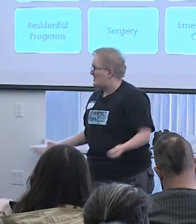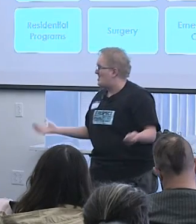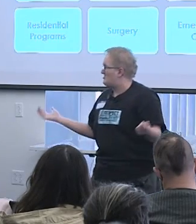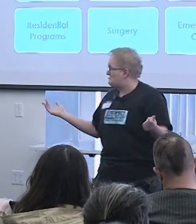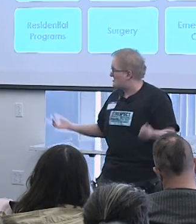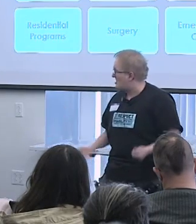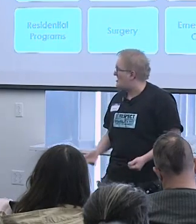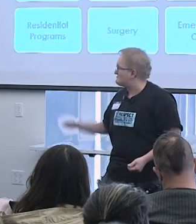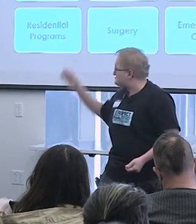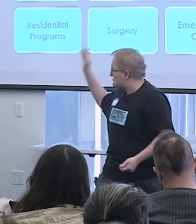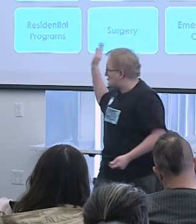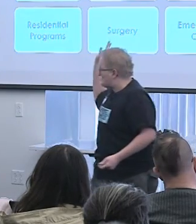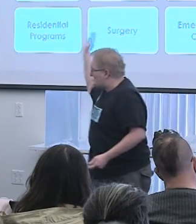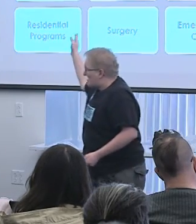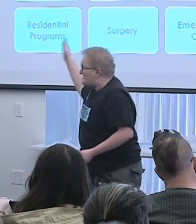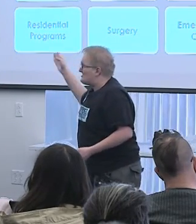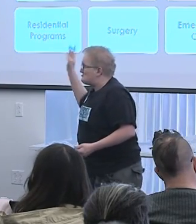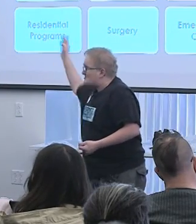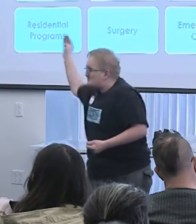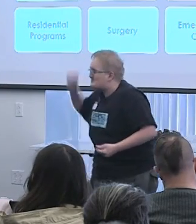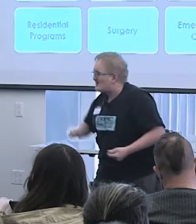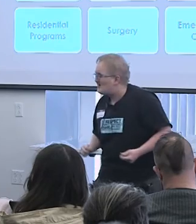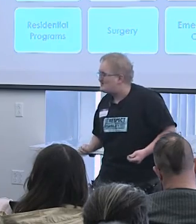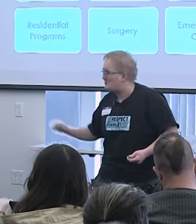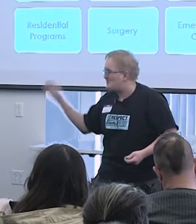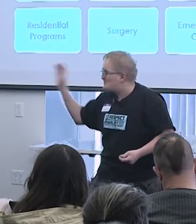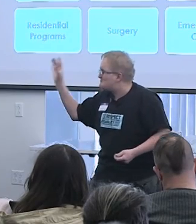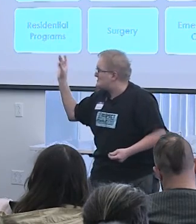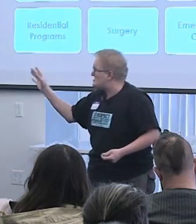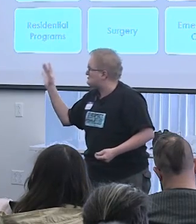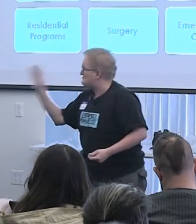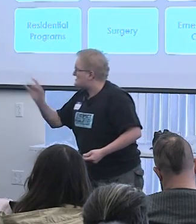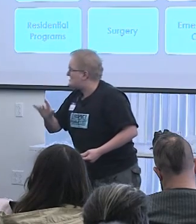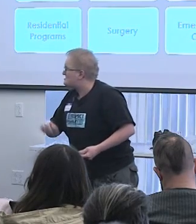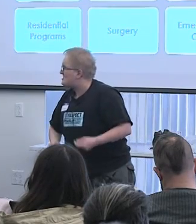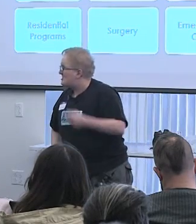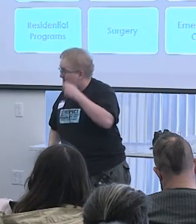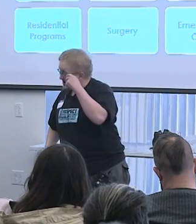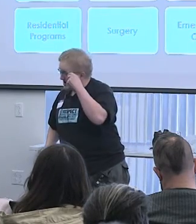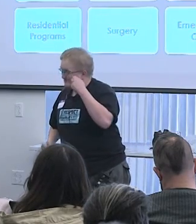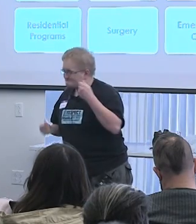And so in that case you can be denied care even in a routine check-up.